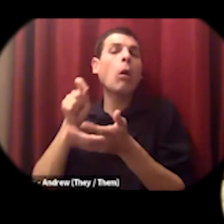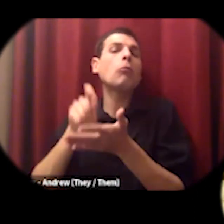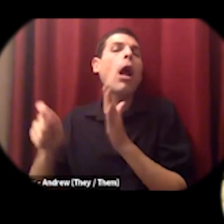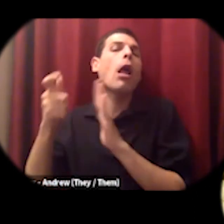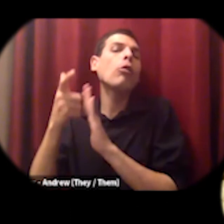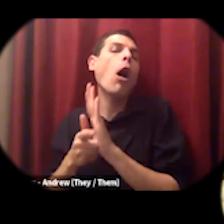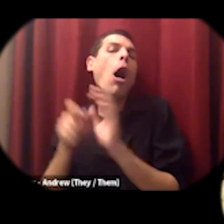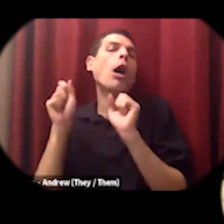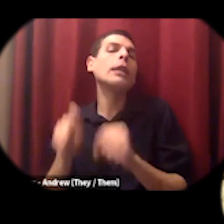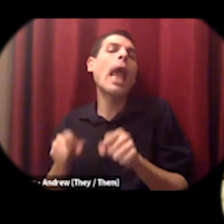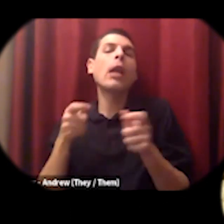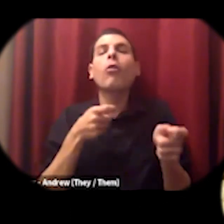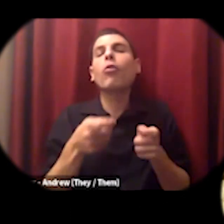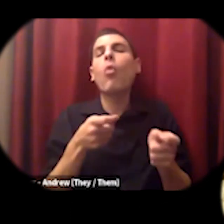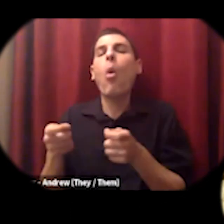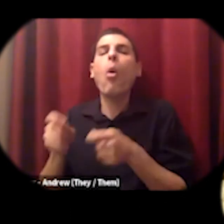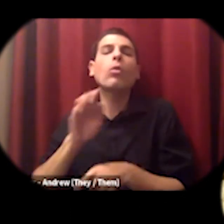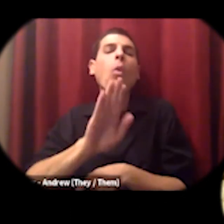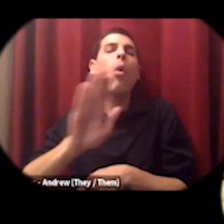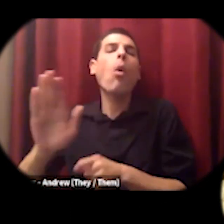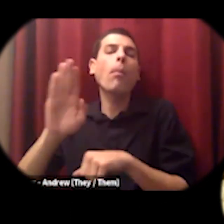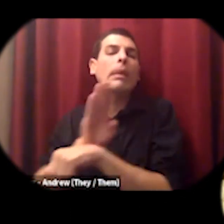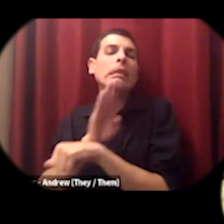other commercial corporations or land controlling corporations